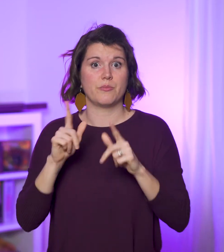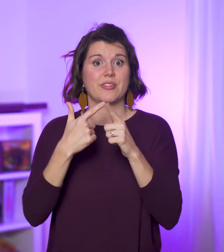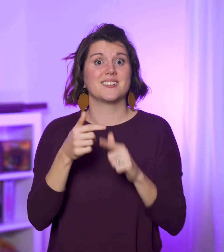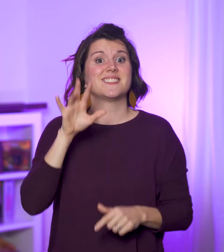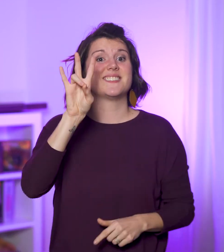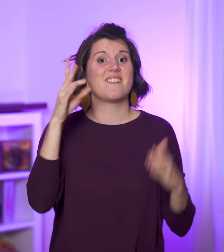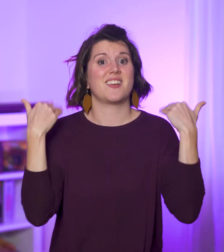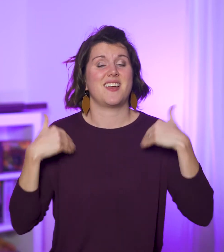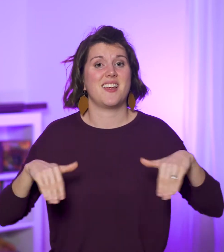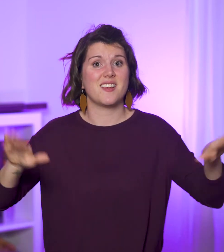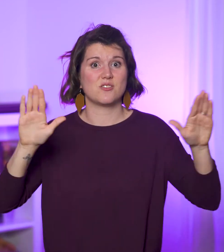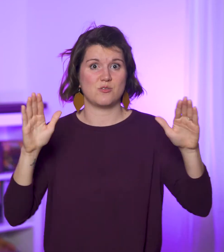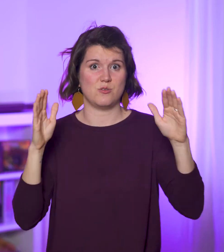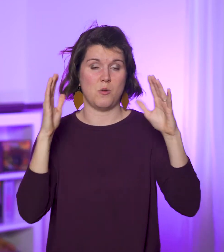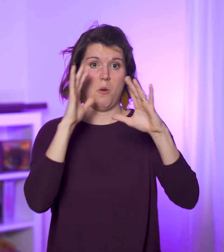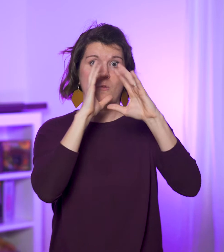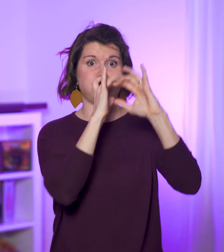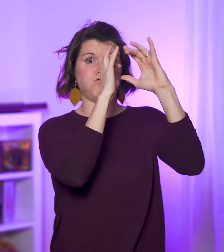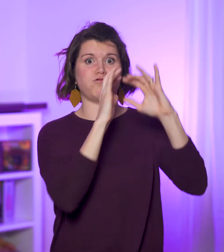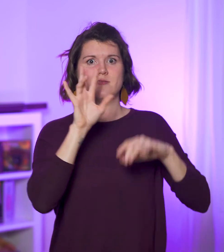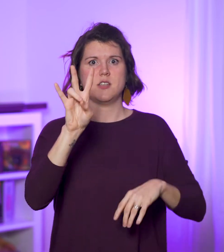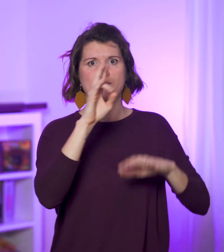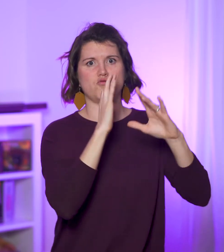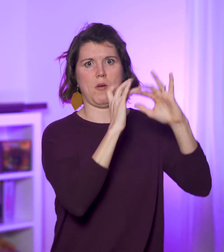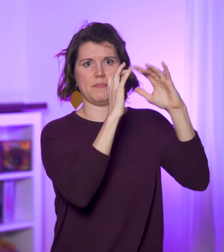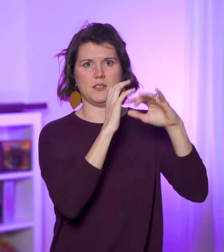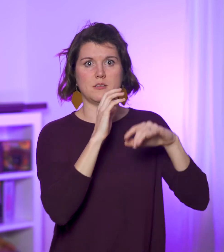then seven angels blow seven trumpets.